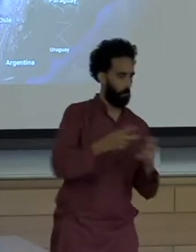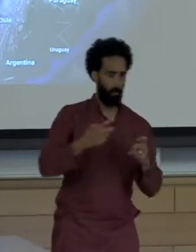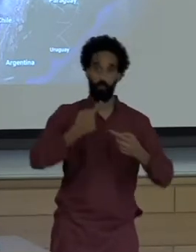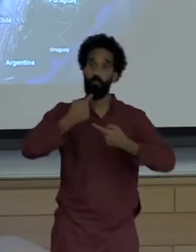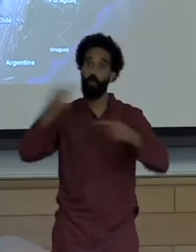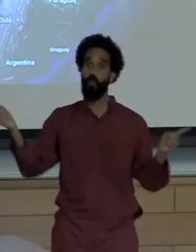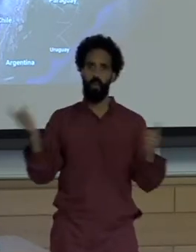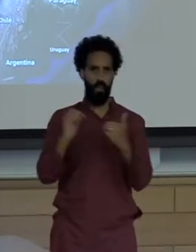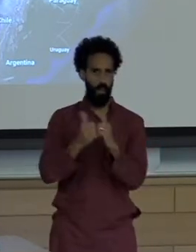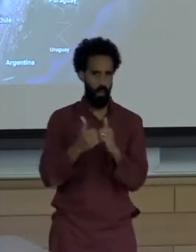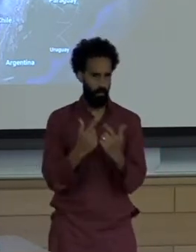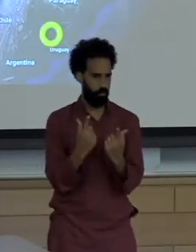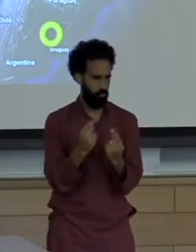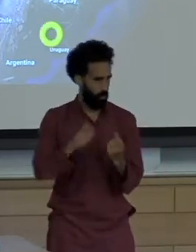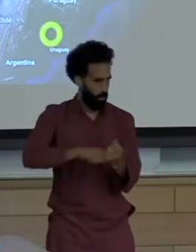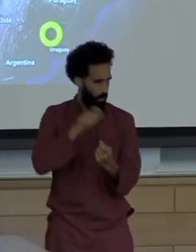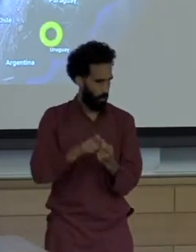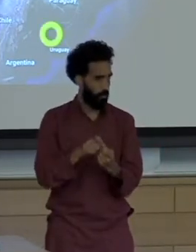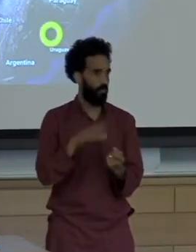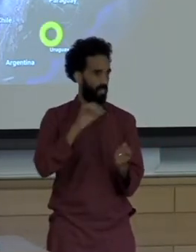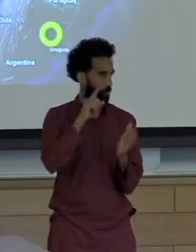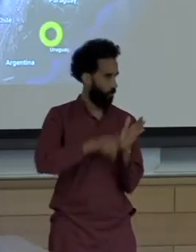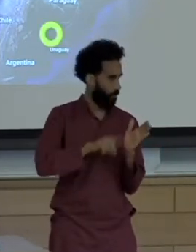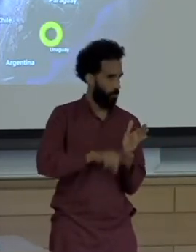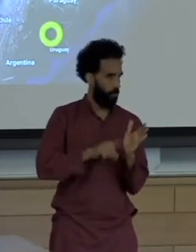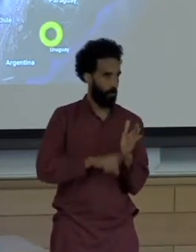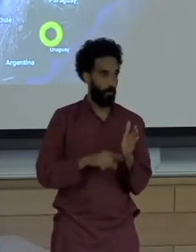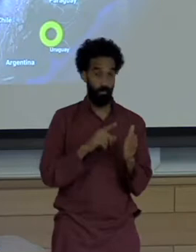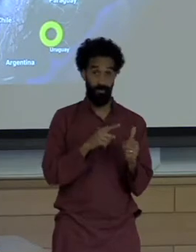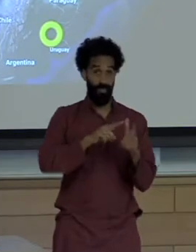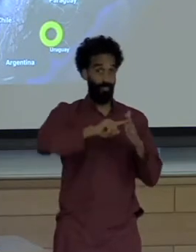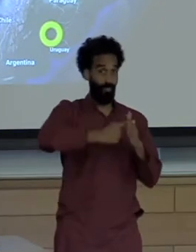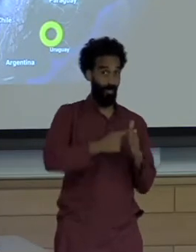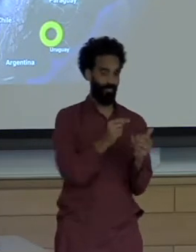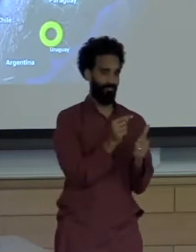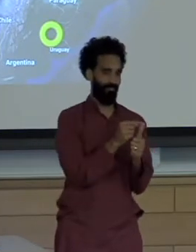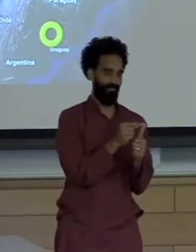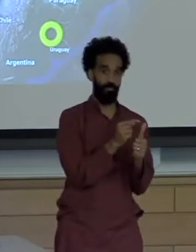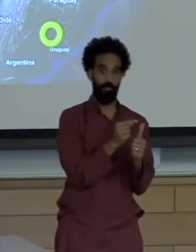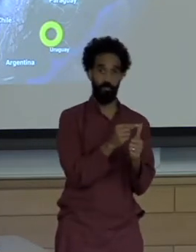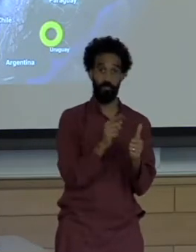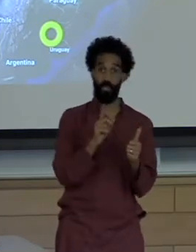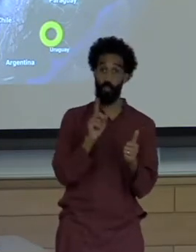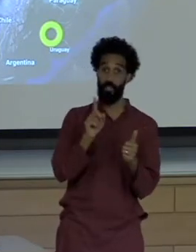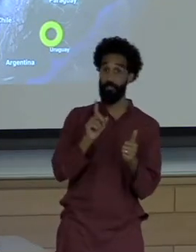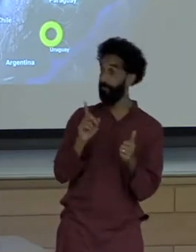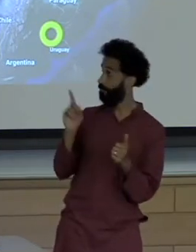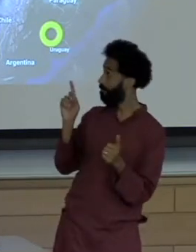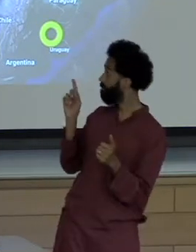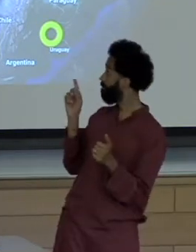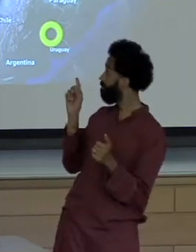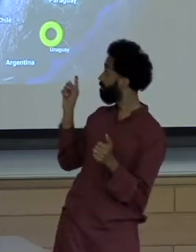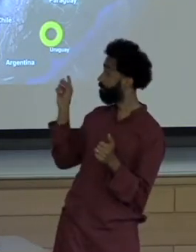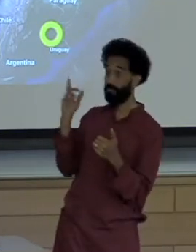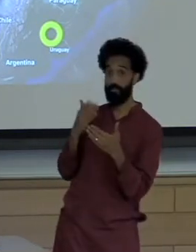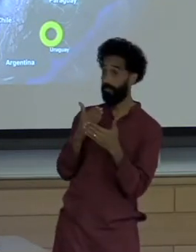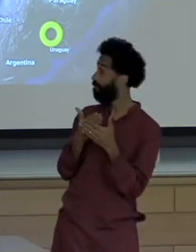our journey starts there and on the shores of the river between